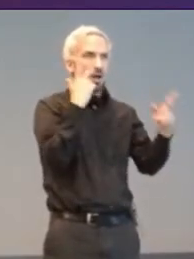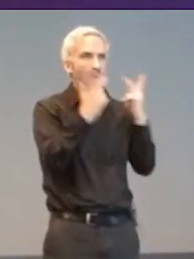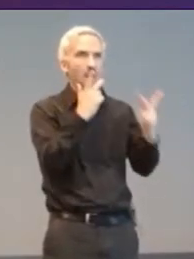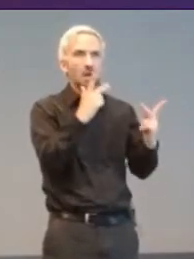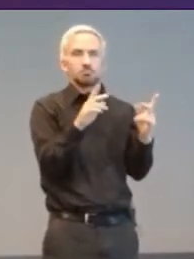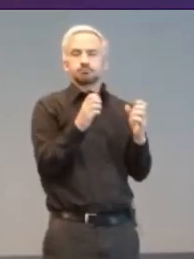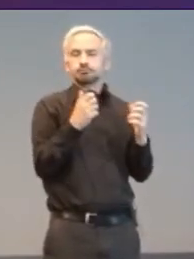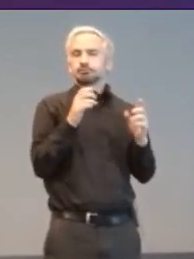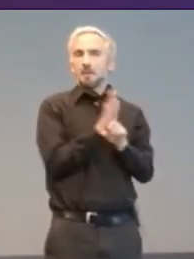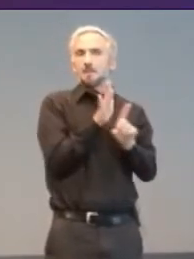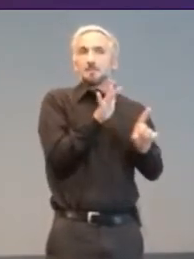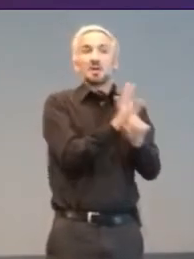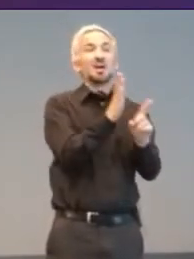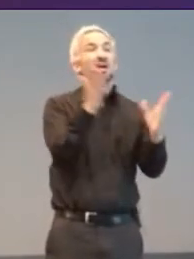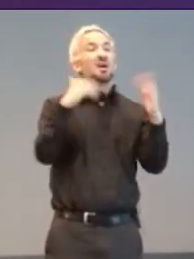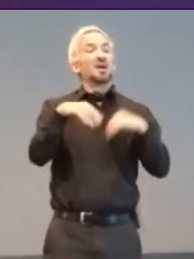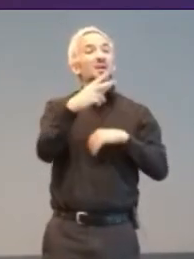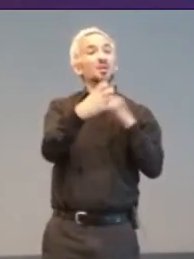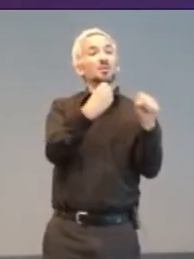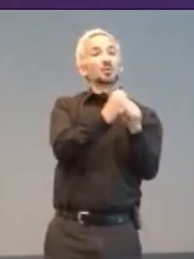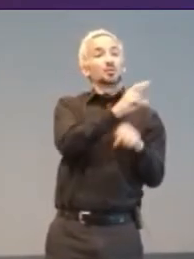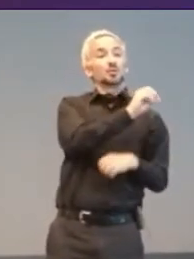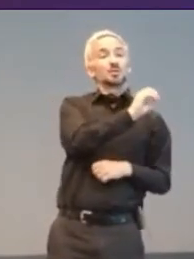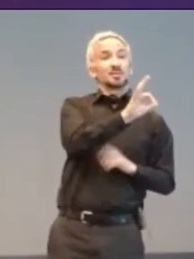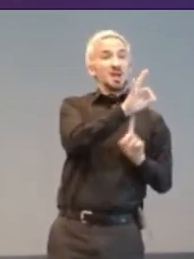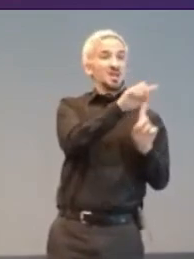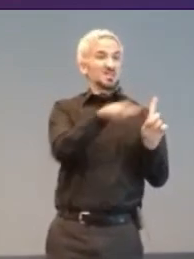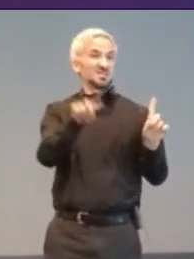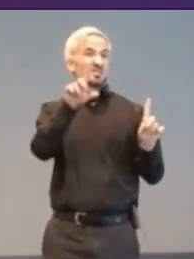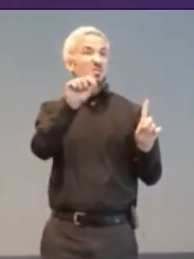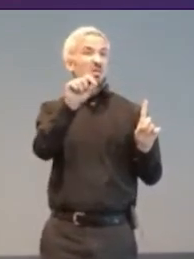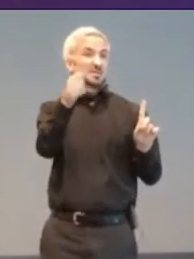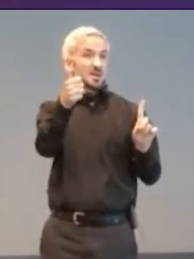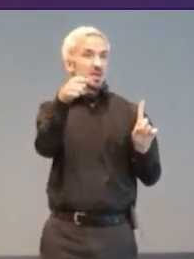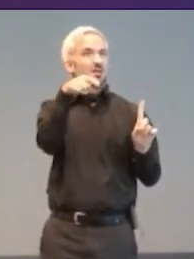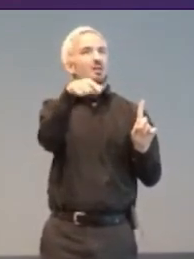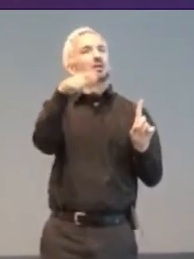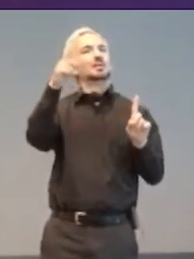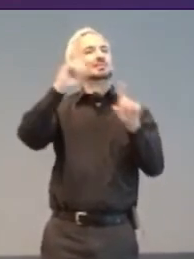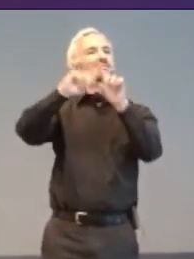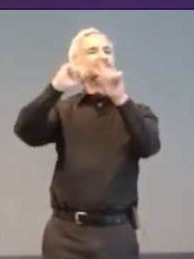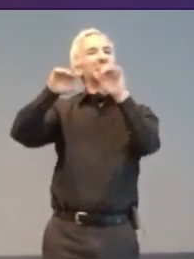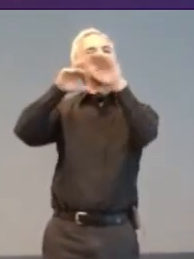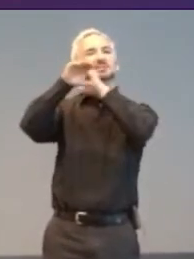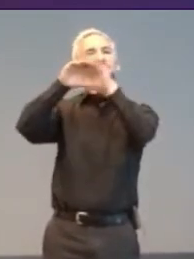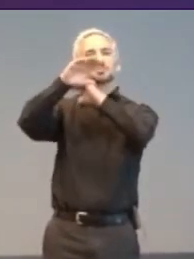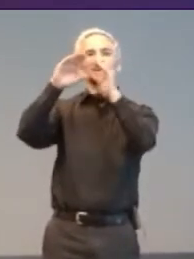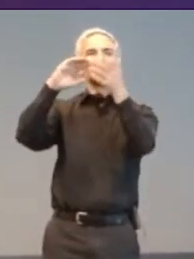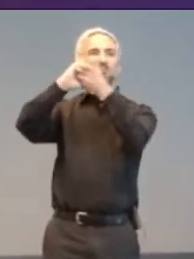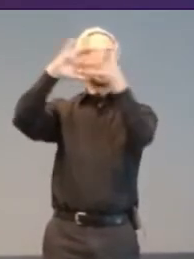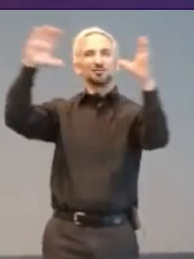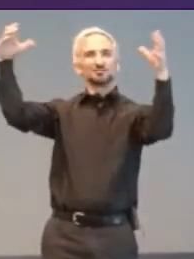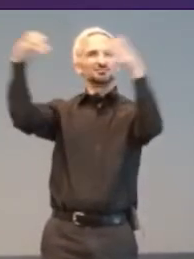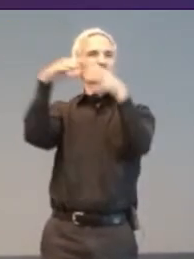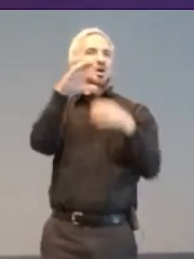And between 2009 and 10 Gavin Philips with Assistive Technology Partners in Colorado, USA, ran two of the biggest,